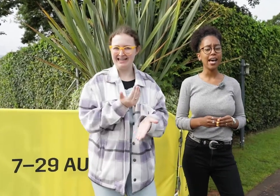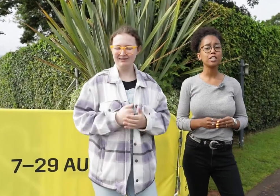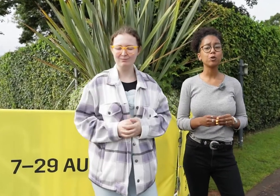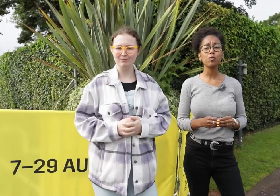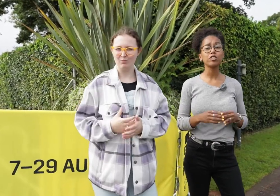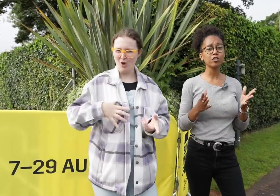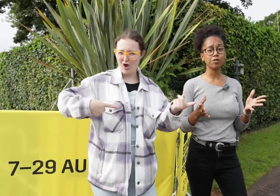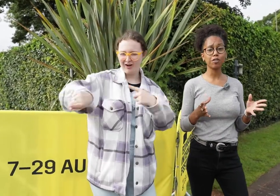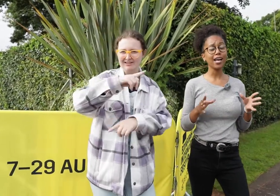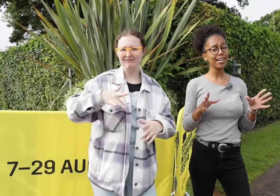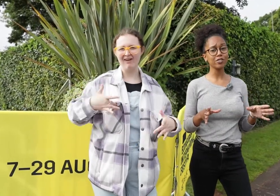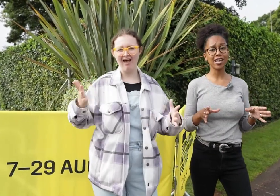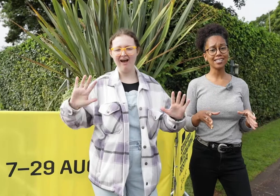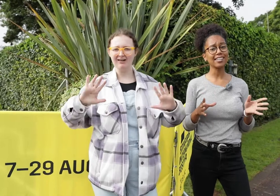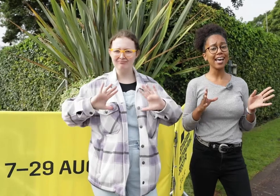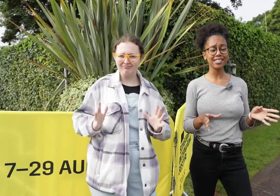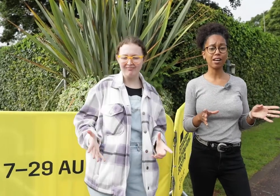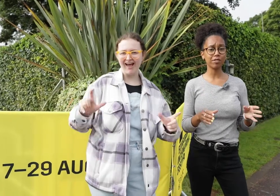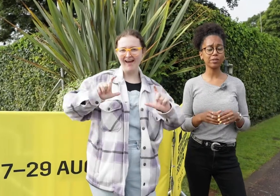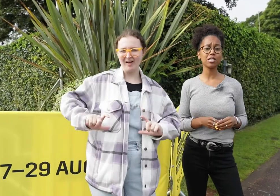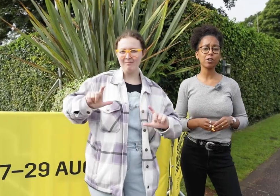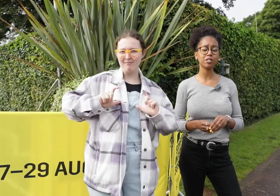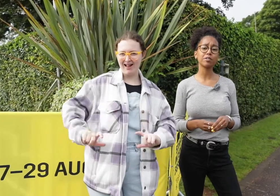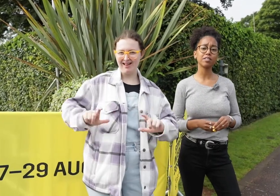as we want you to feel as relaxed and as comfortable as possible.